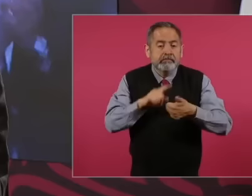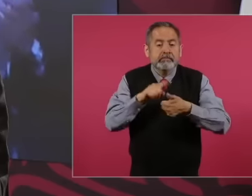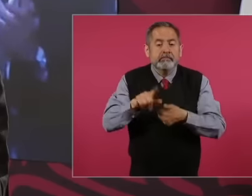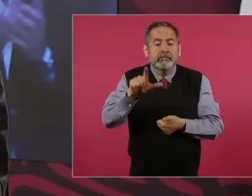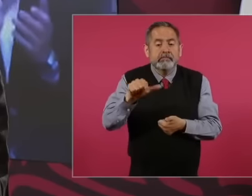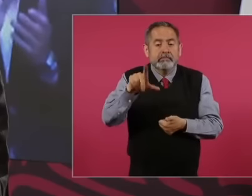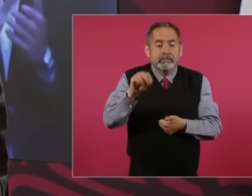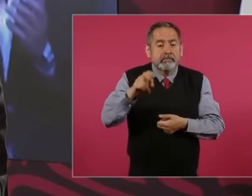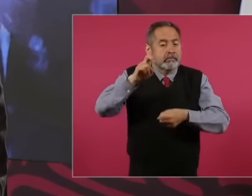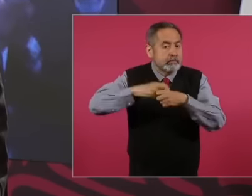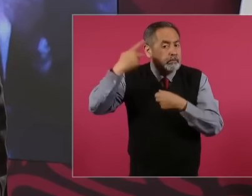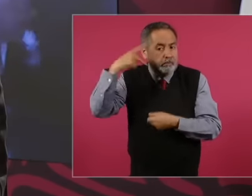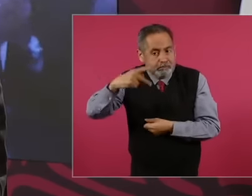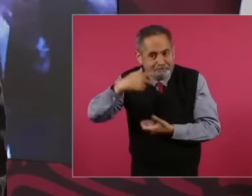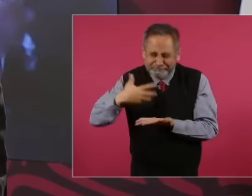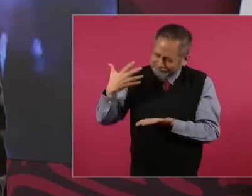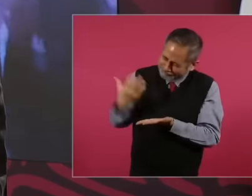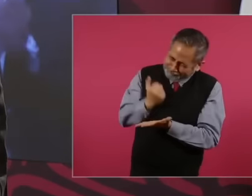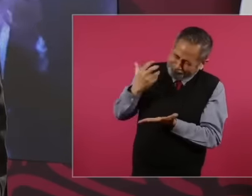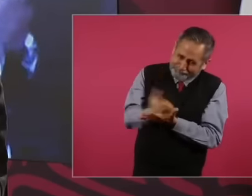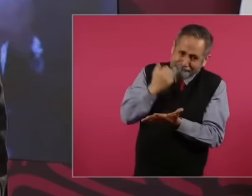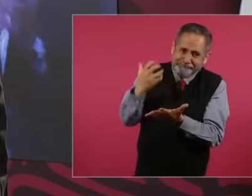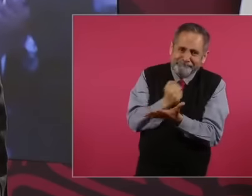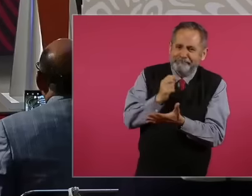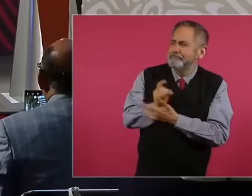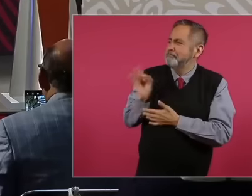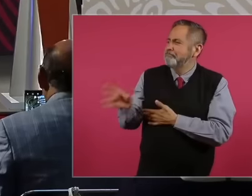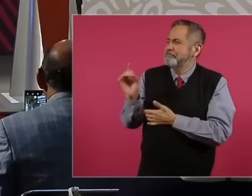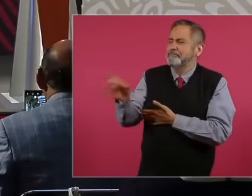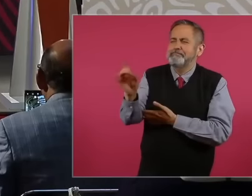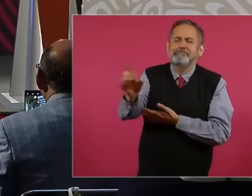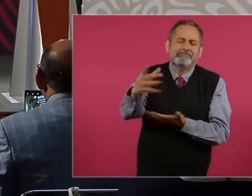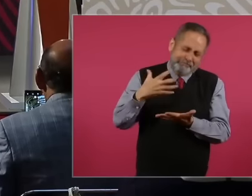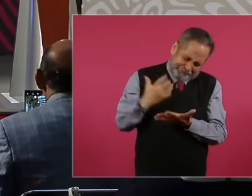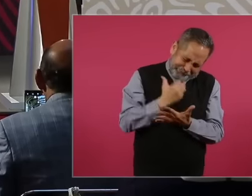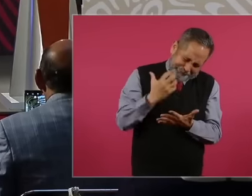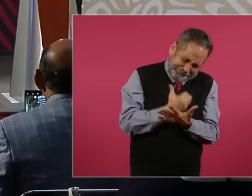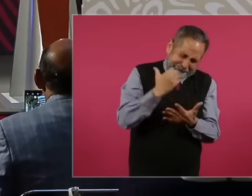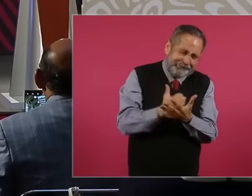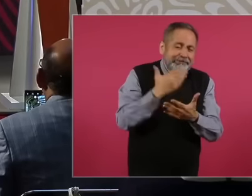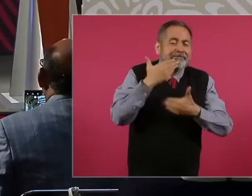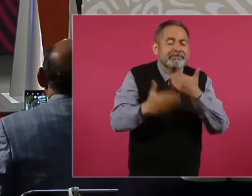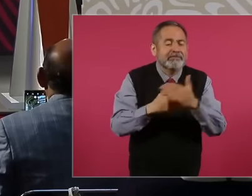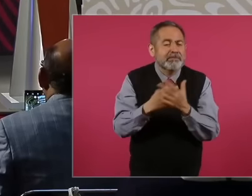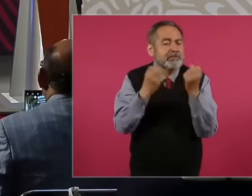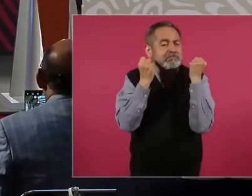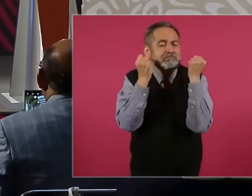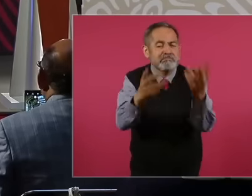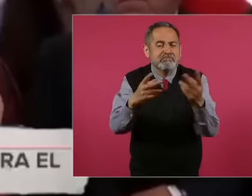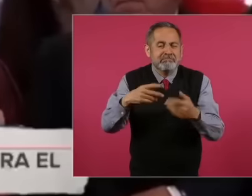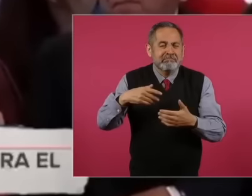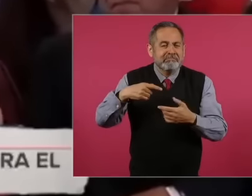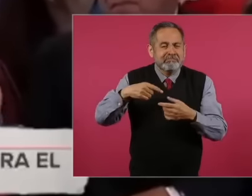vi in Puebla and for the results of many elections for mayor